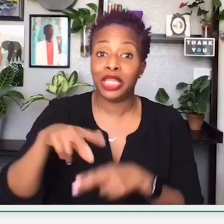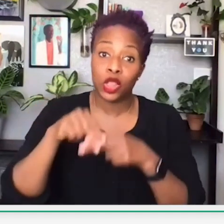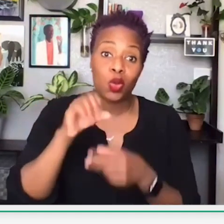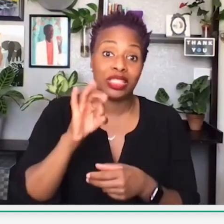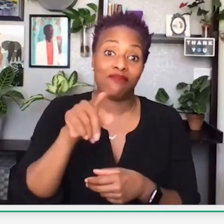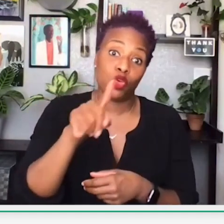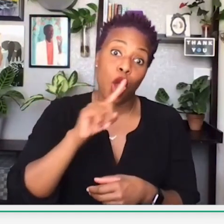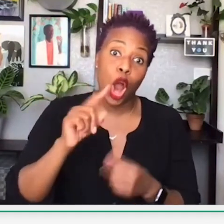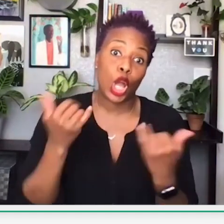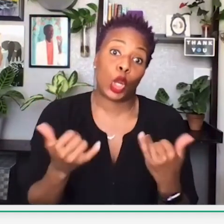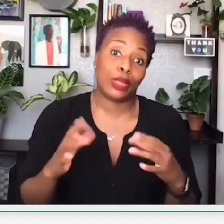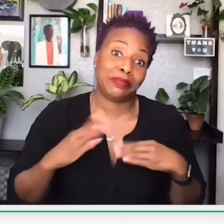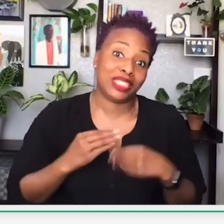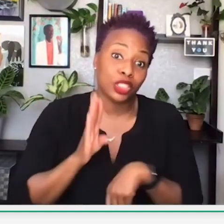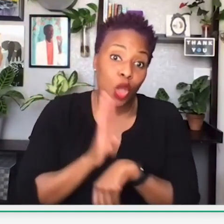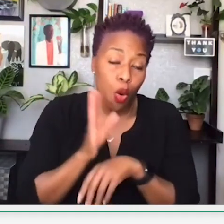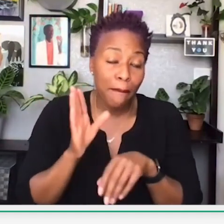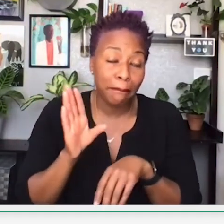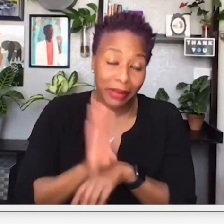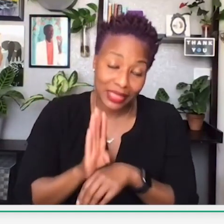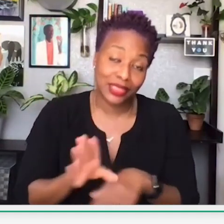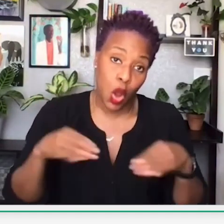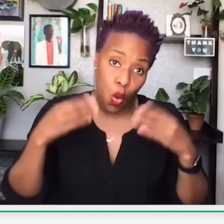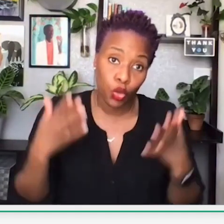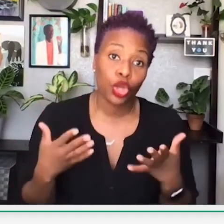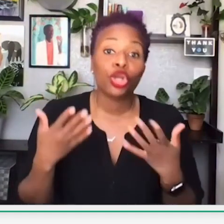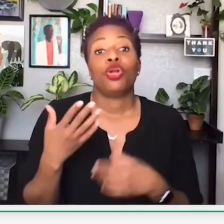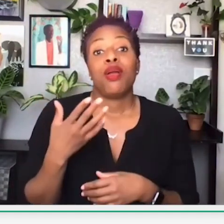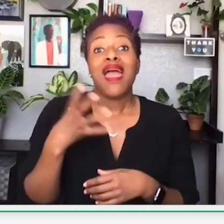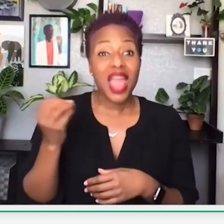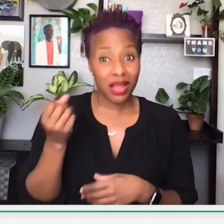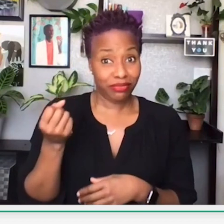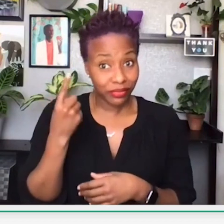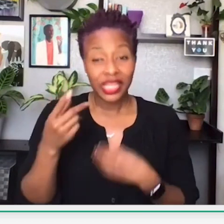the Small Business Administration. And if you are currently a business owner,